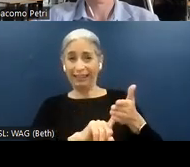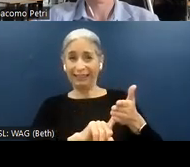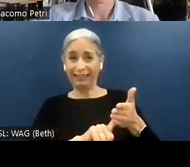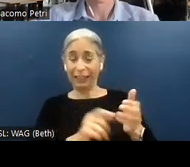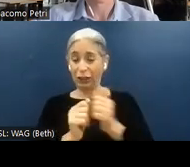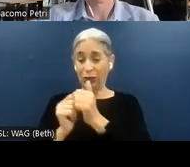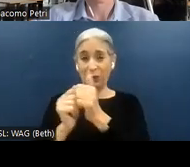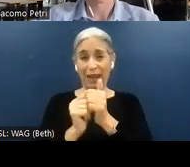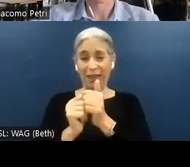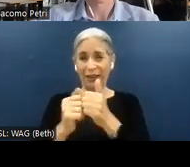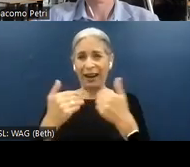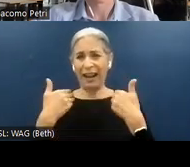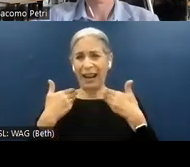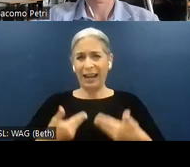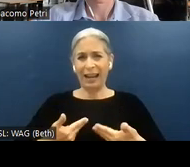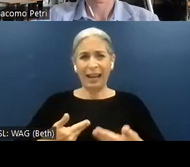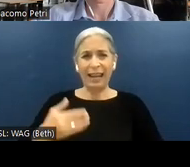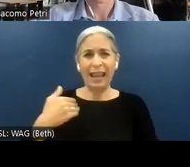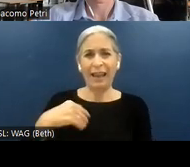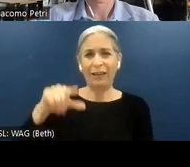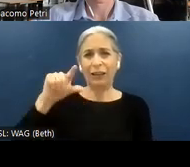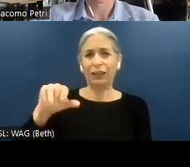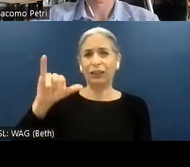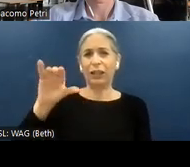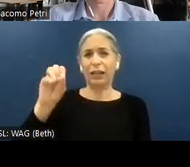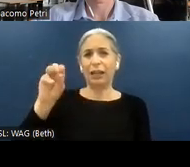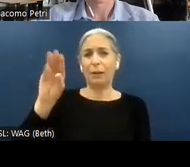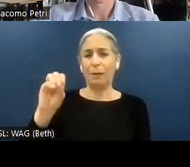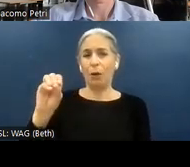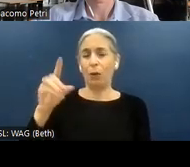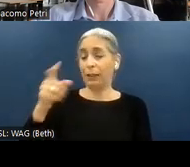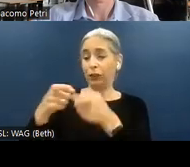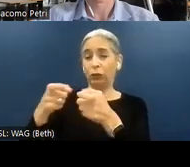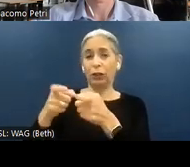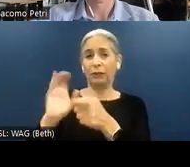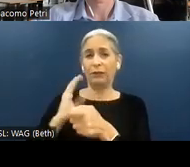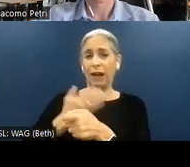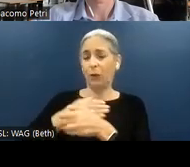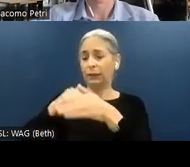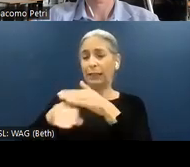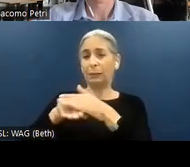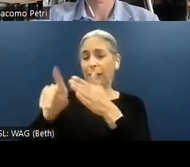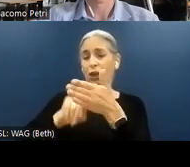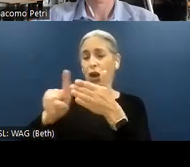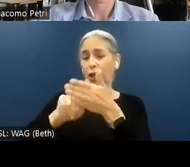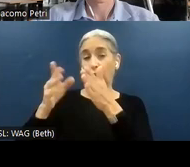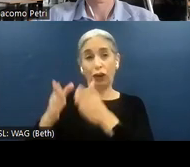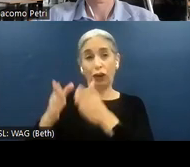I have Giacomo. Giacomo is the Director of our Accessibility Auditors. And with that